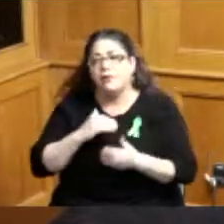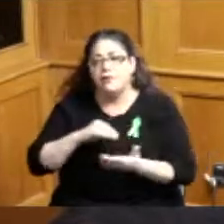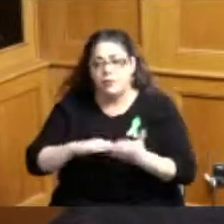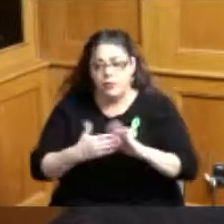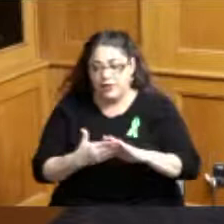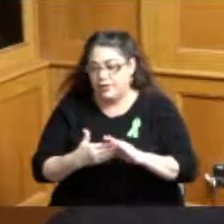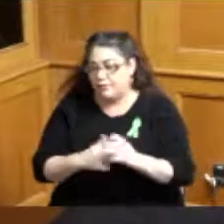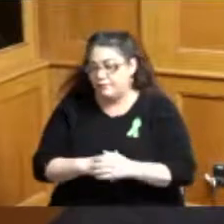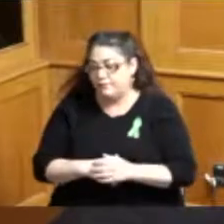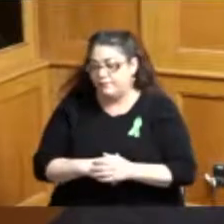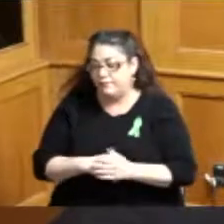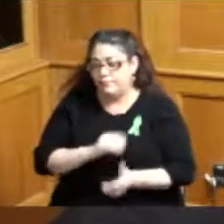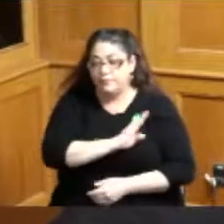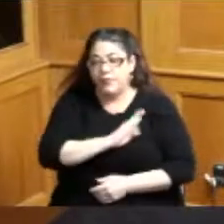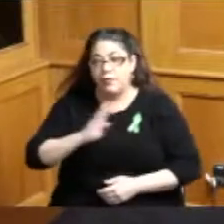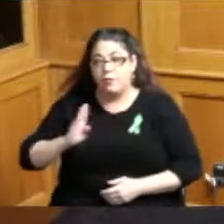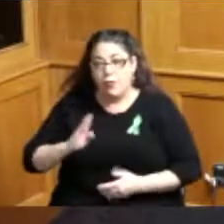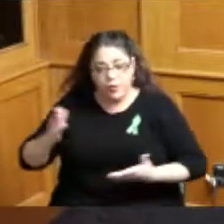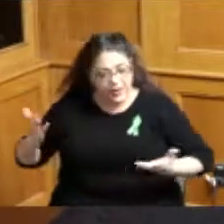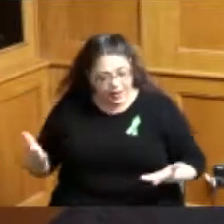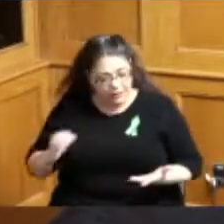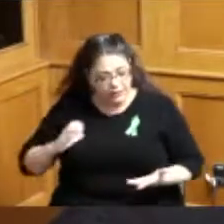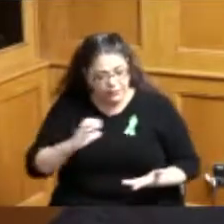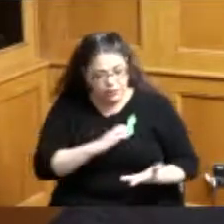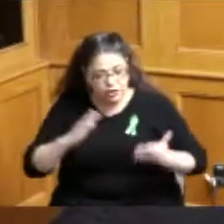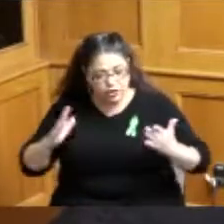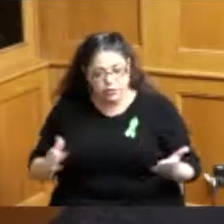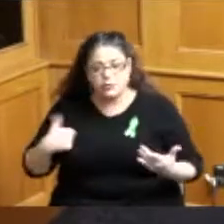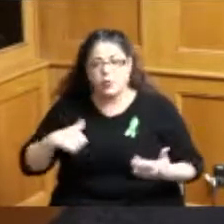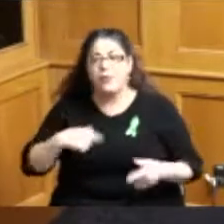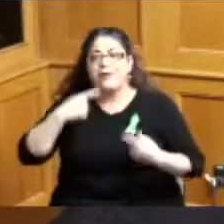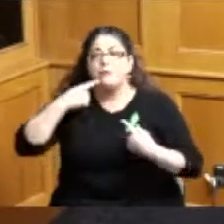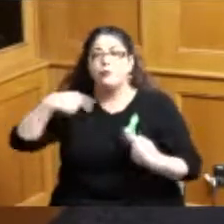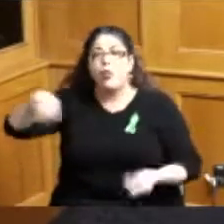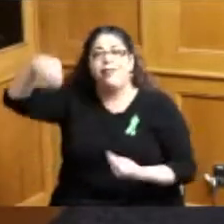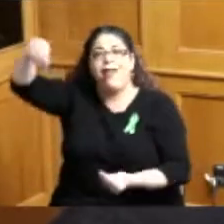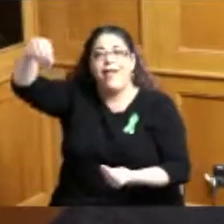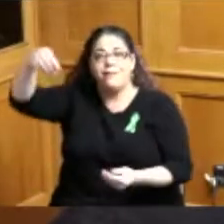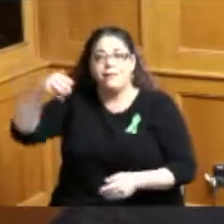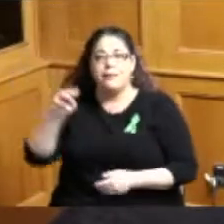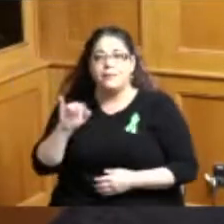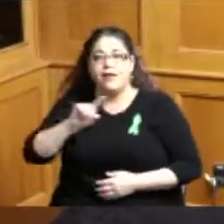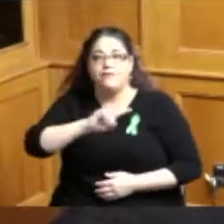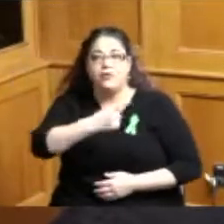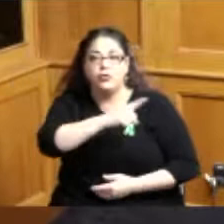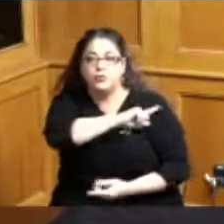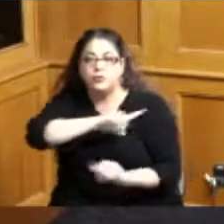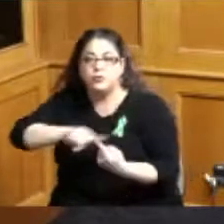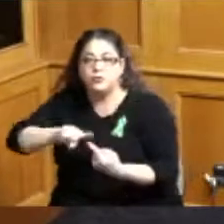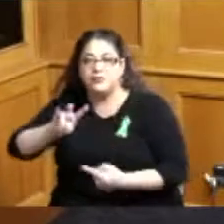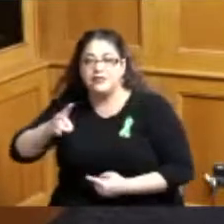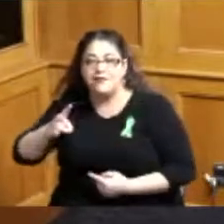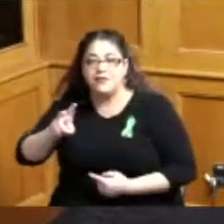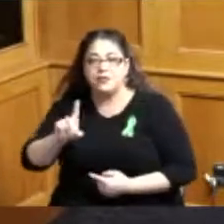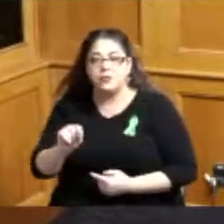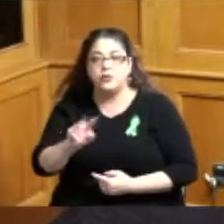of County Commissioners of Hamilton County Ohio does hereby proclaim May 1st through the 7th 2022